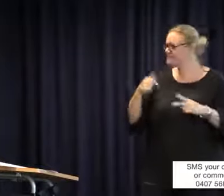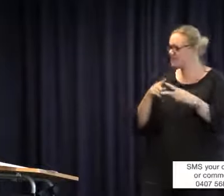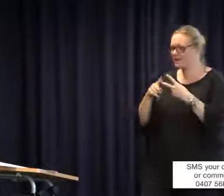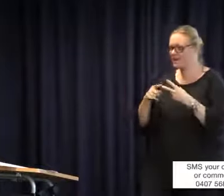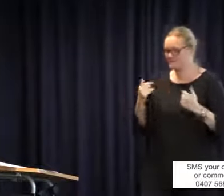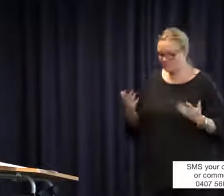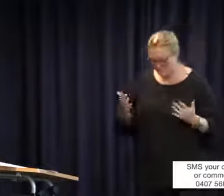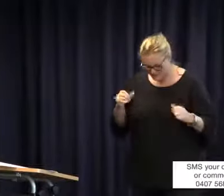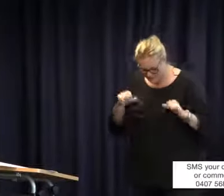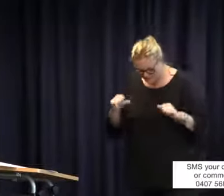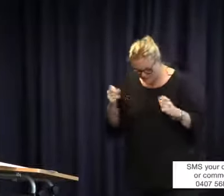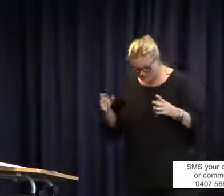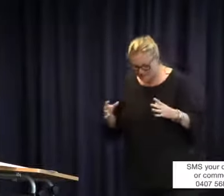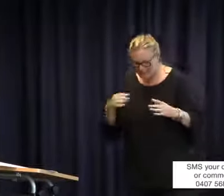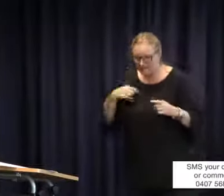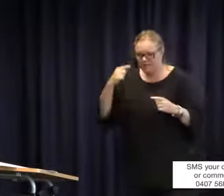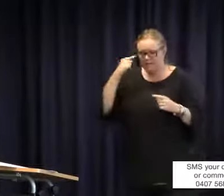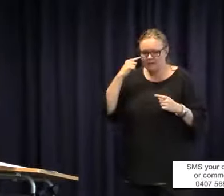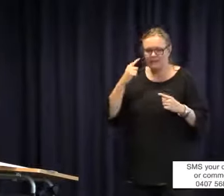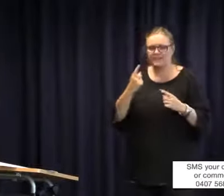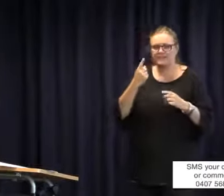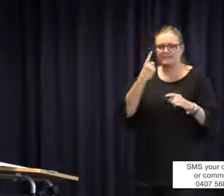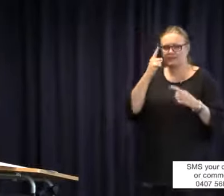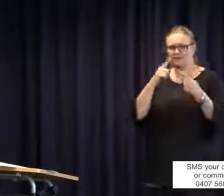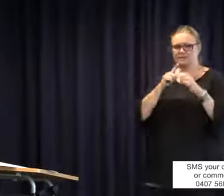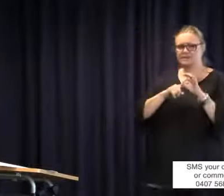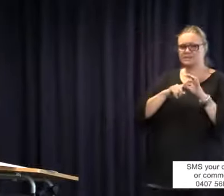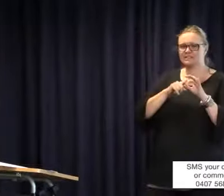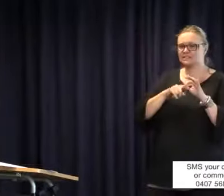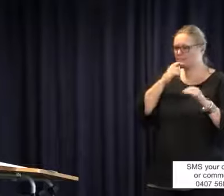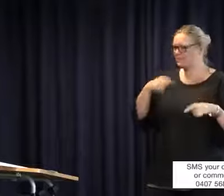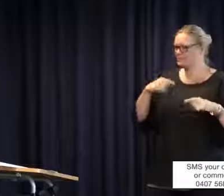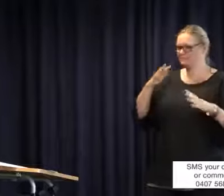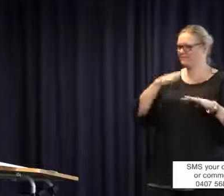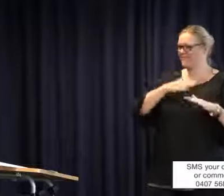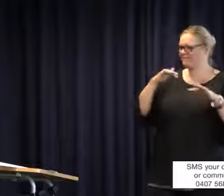daughters. One is 12 and the other is six. Now where to start? The first question, sorry